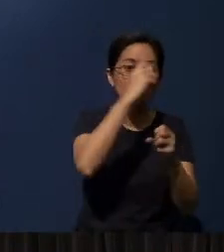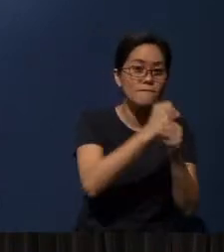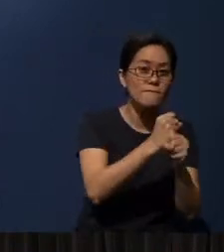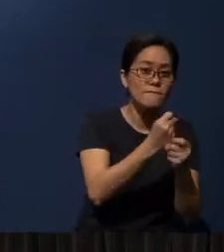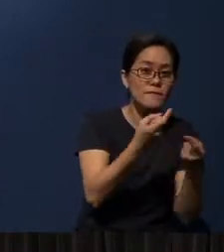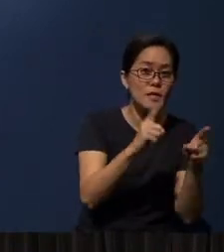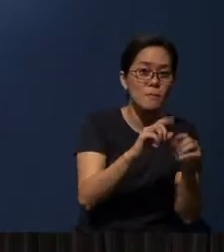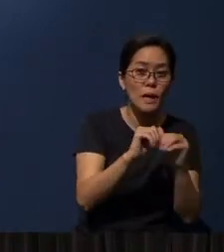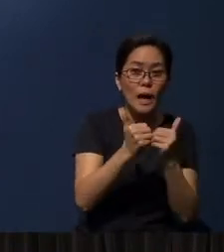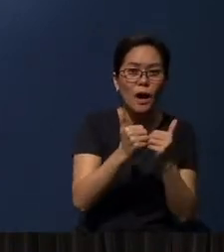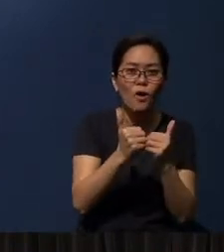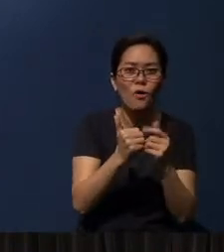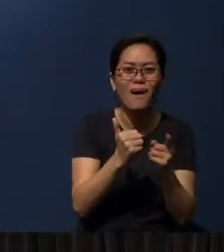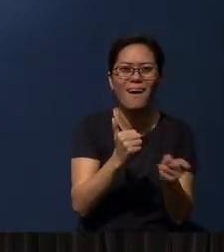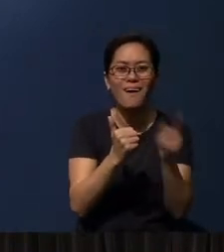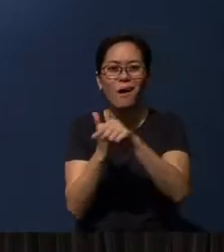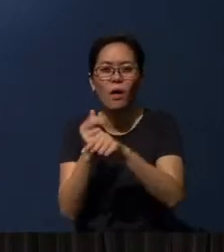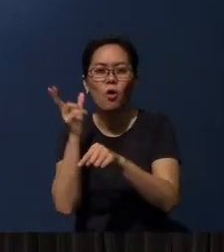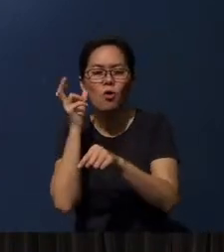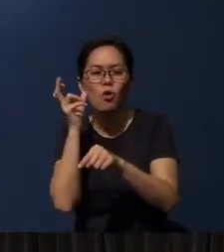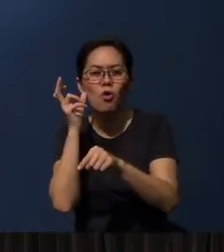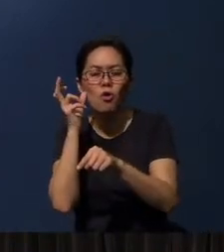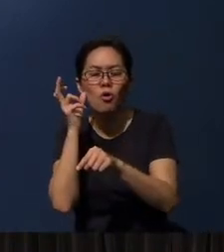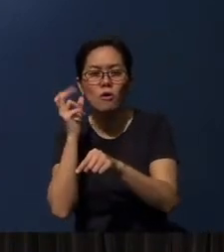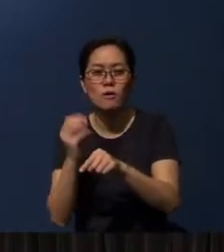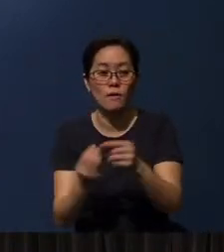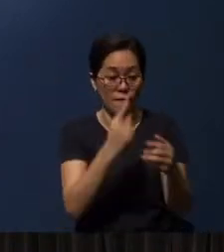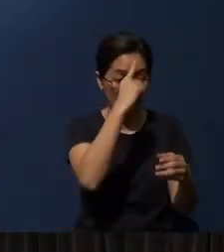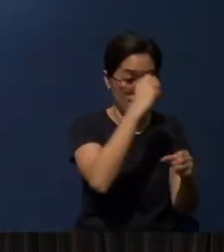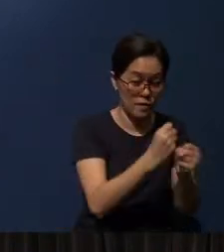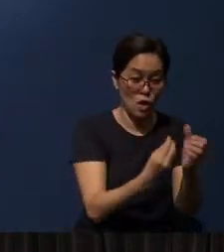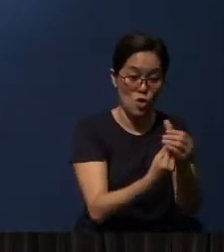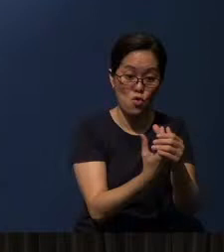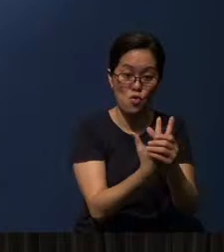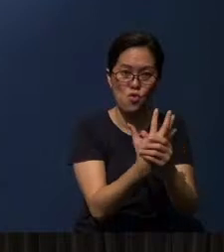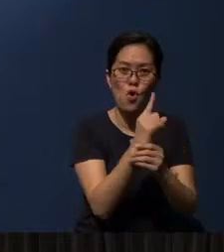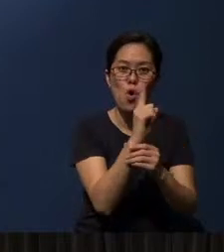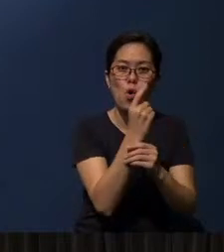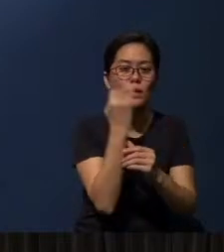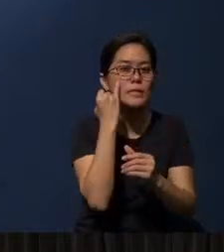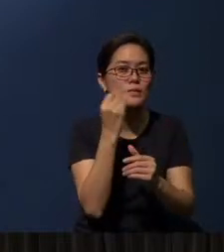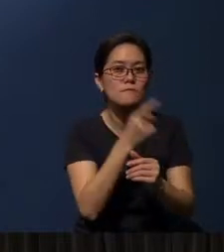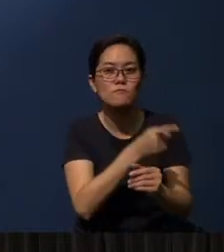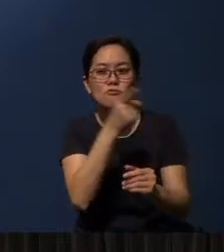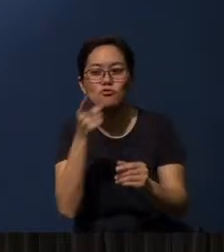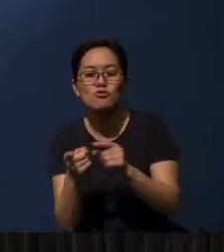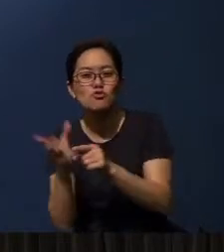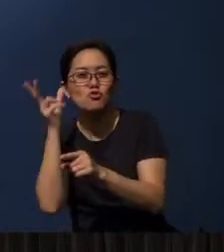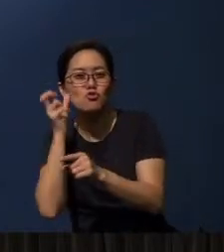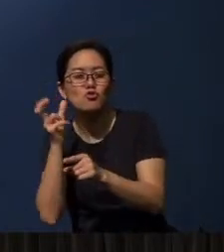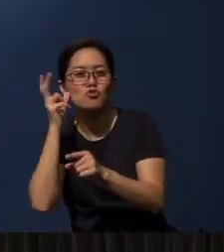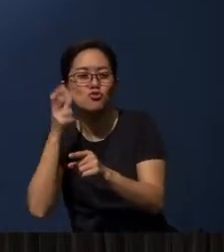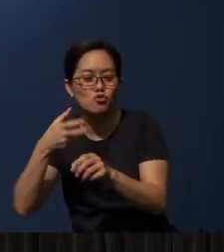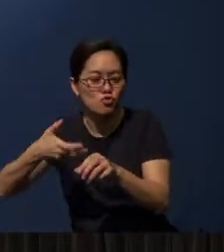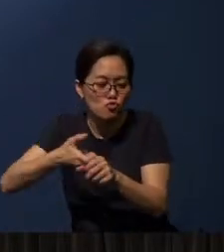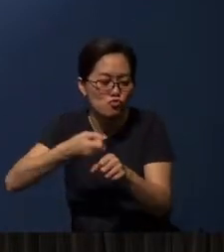Now you understand that - that faith will only blossom and grow when you hear and till the soil.